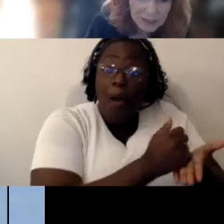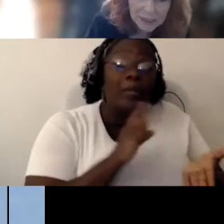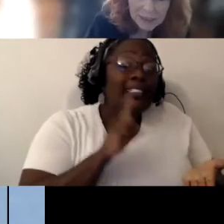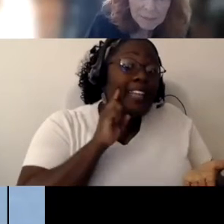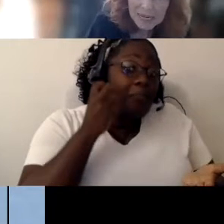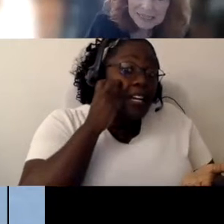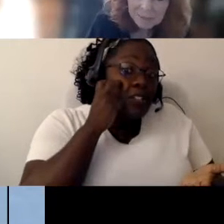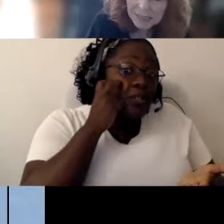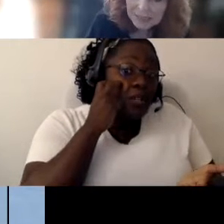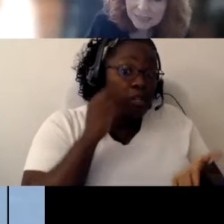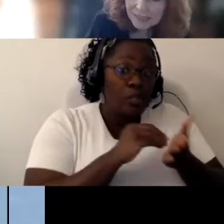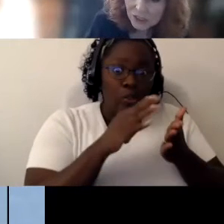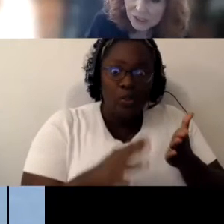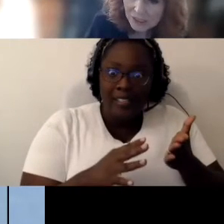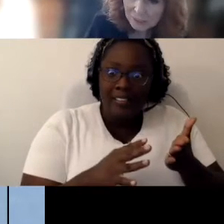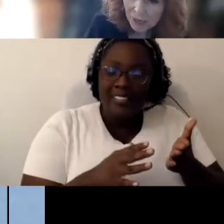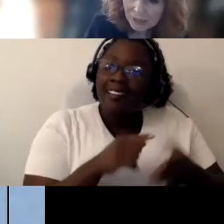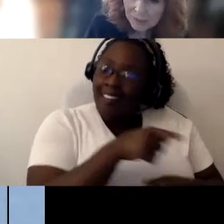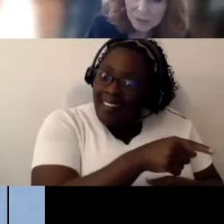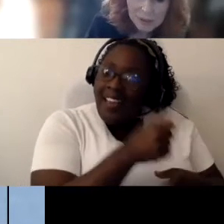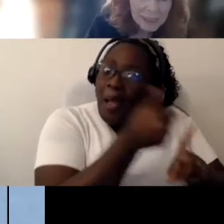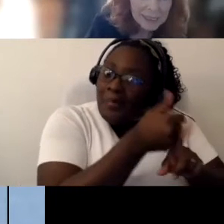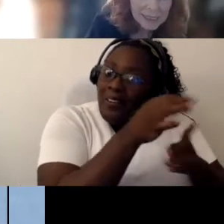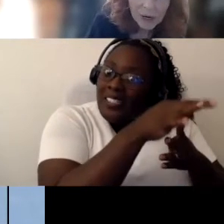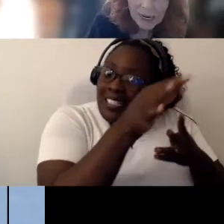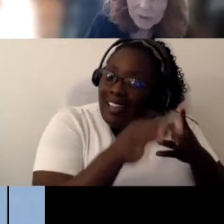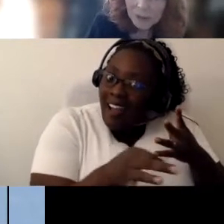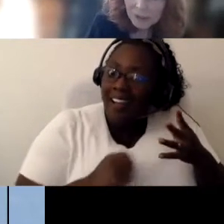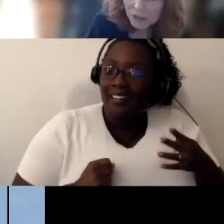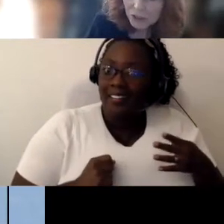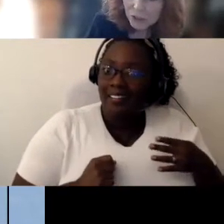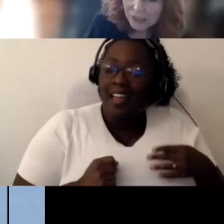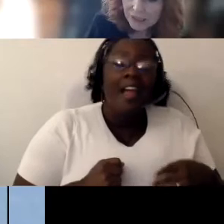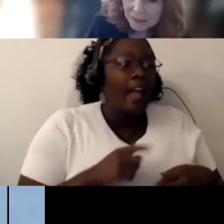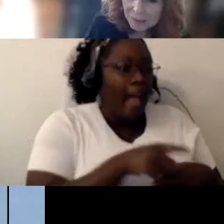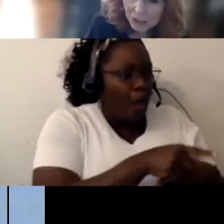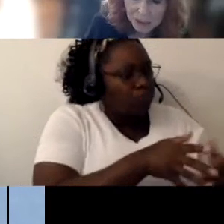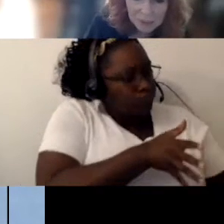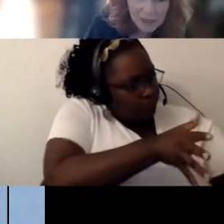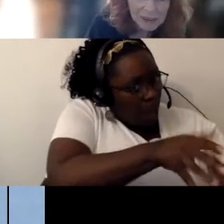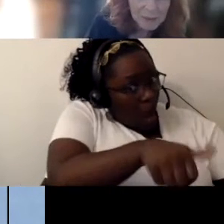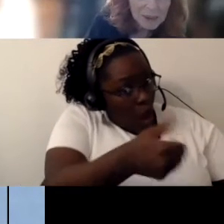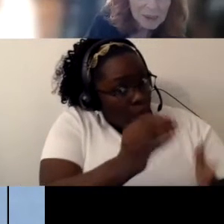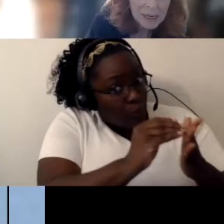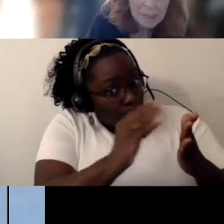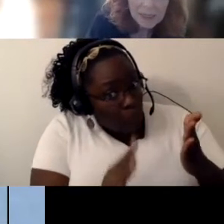to make as many decisions as possible, interact with other students as much as possible, but